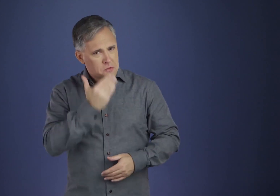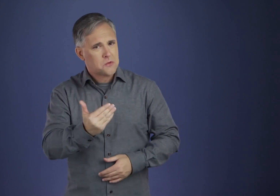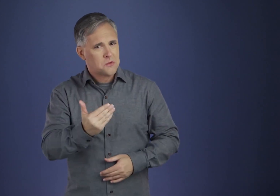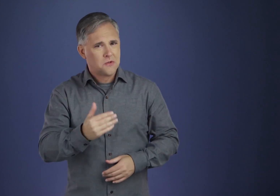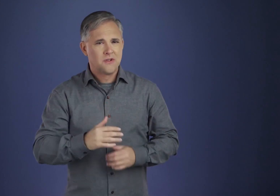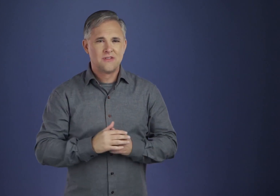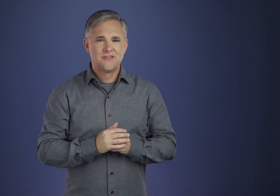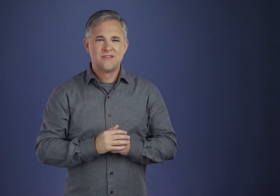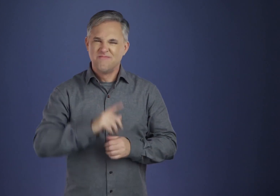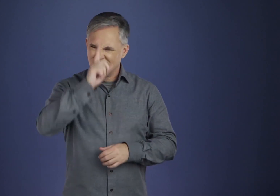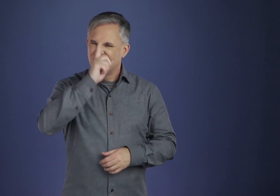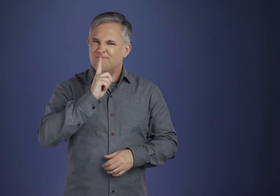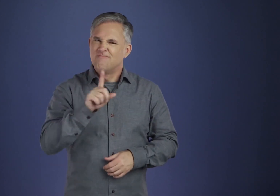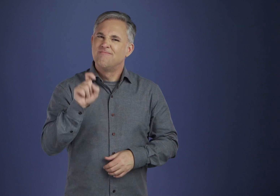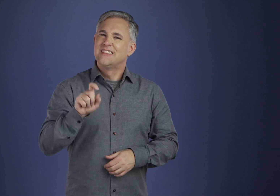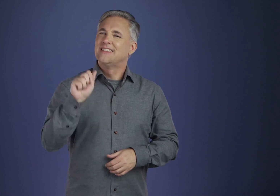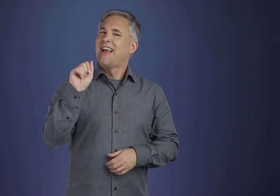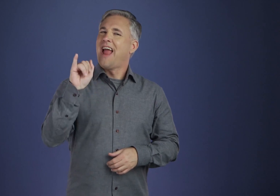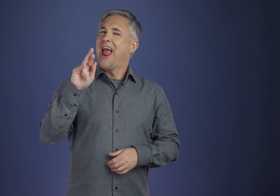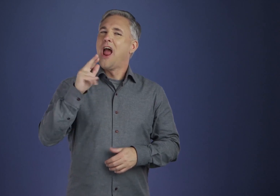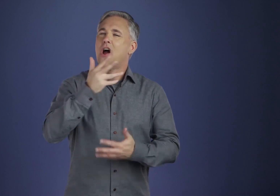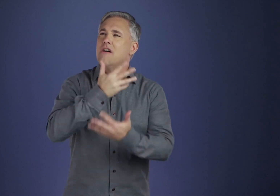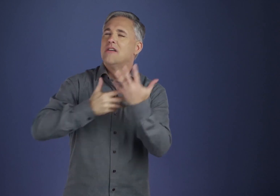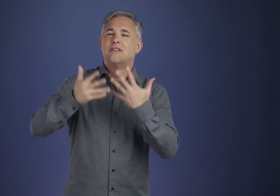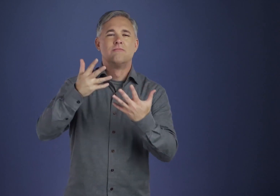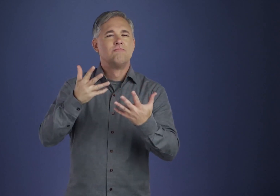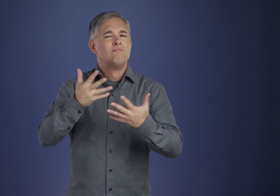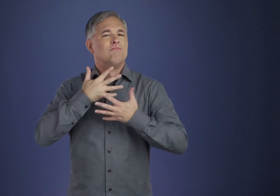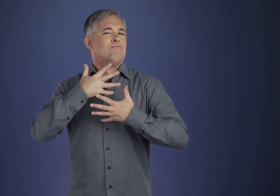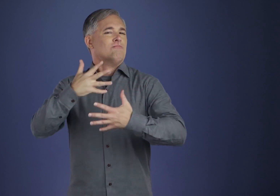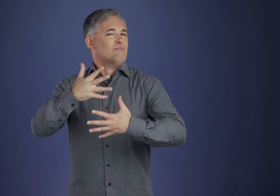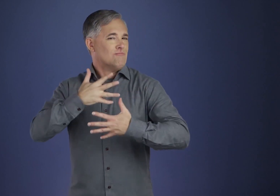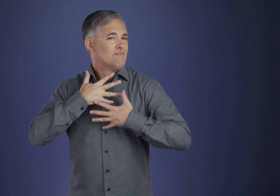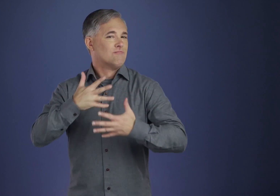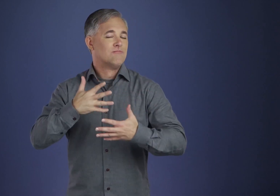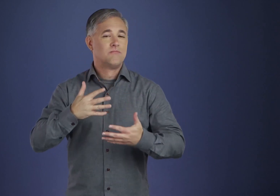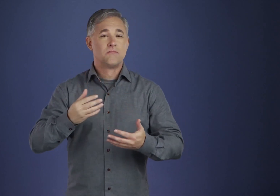Most certainly we shall need bracing air and an abundance of food.